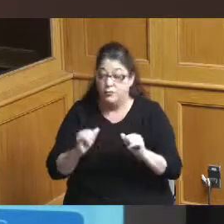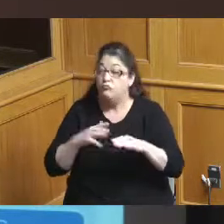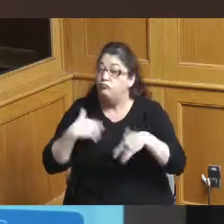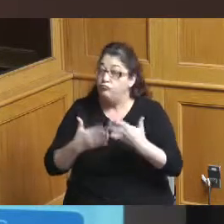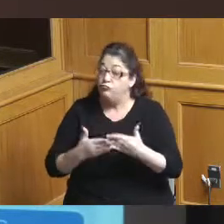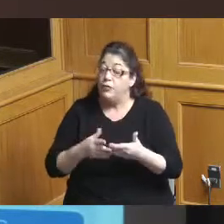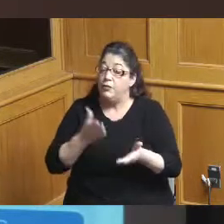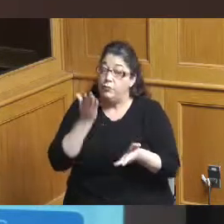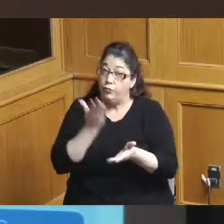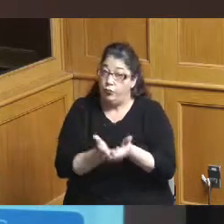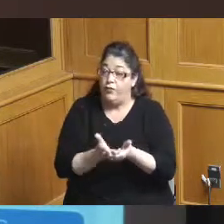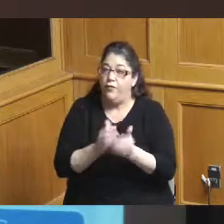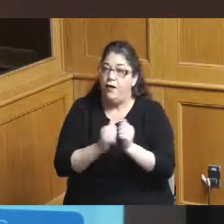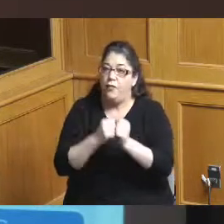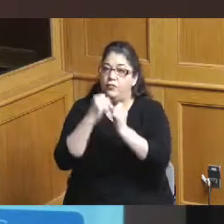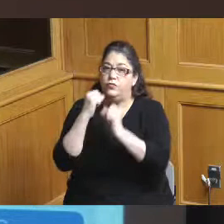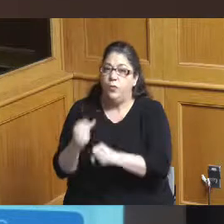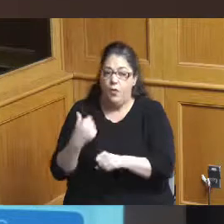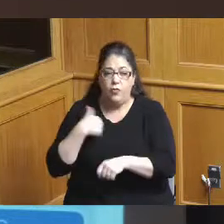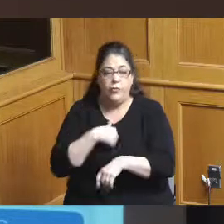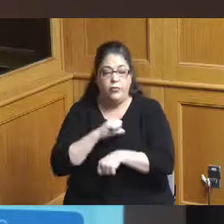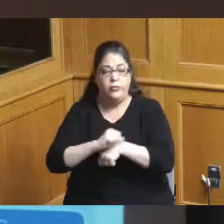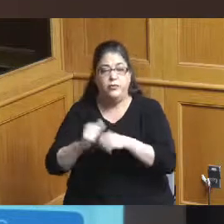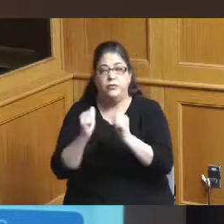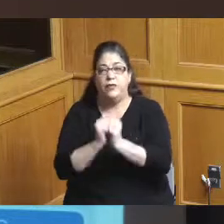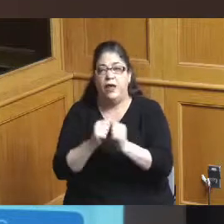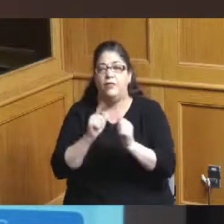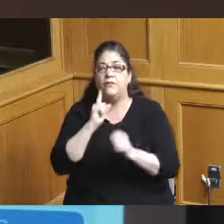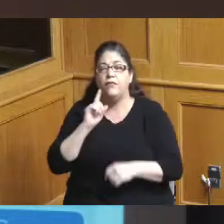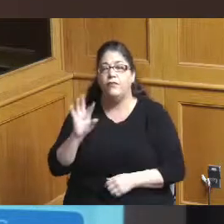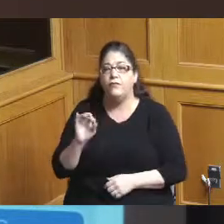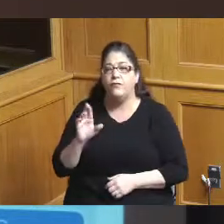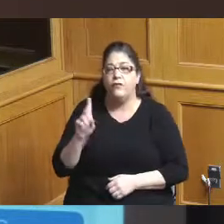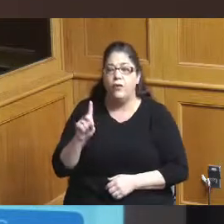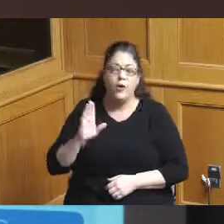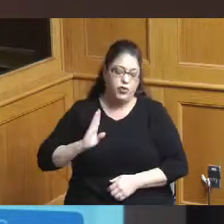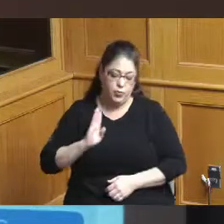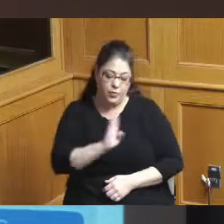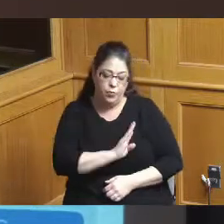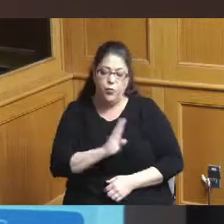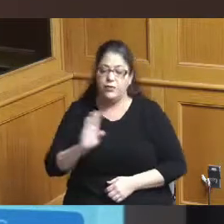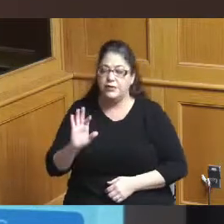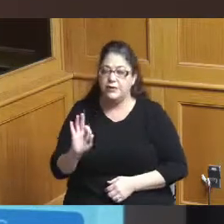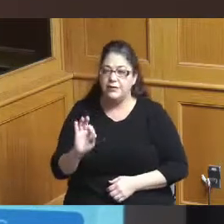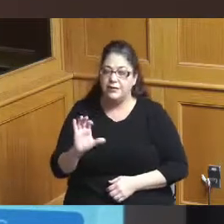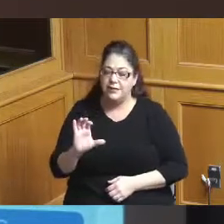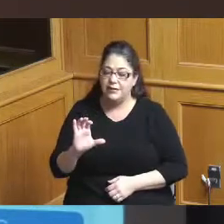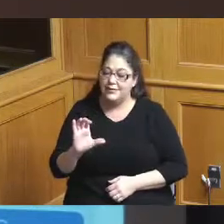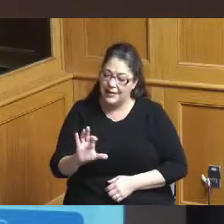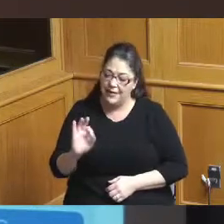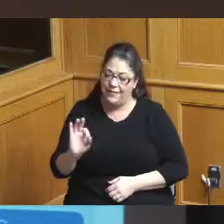to the the diligence of of the Board and of the CFA and stewarding those resources and making sure